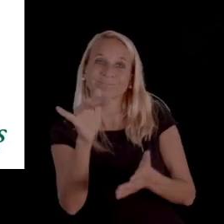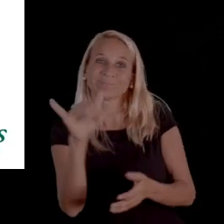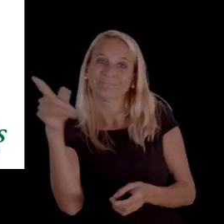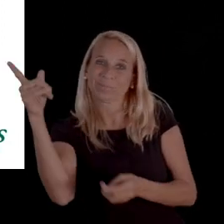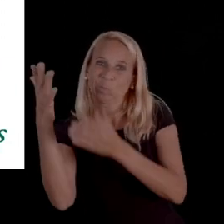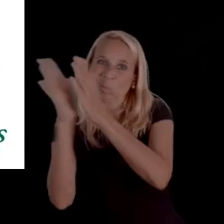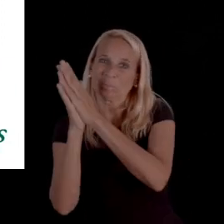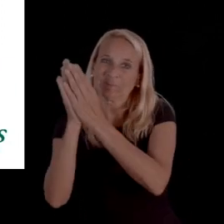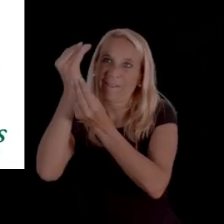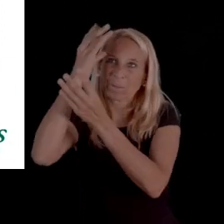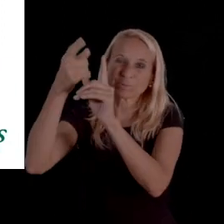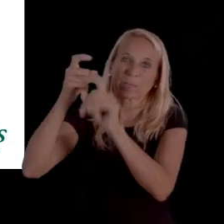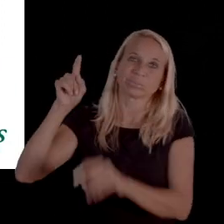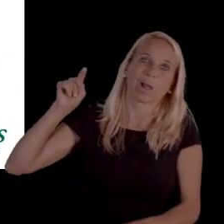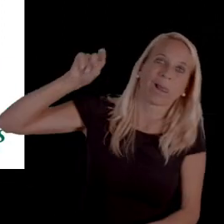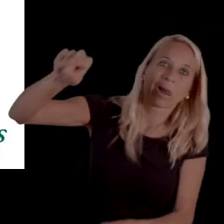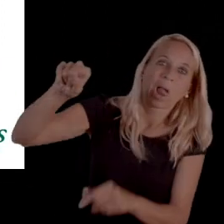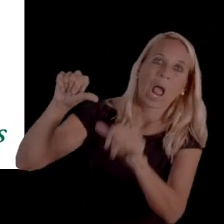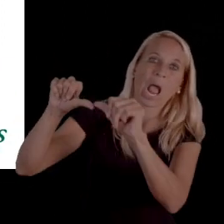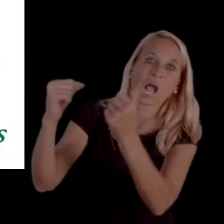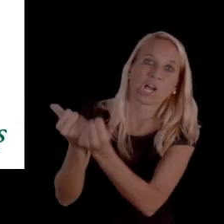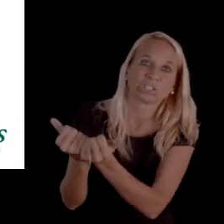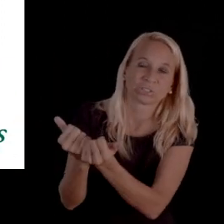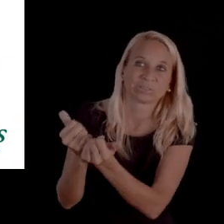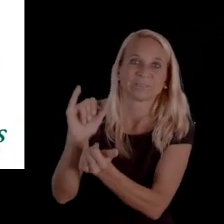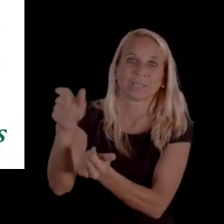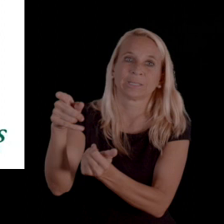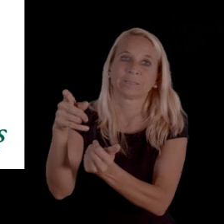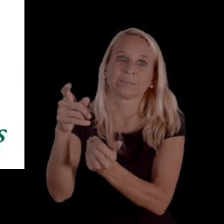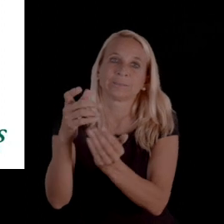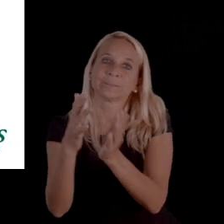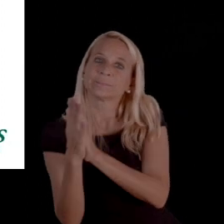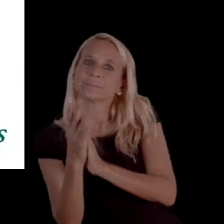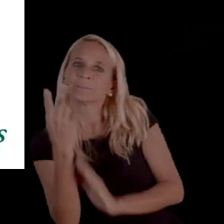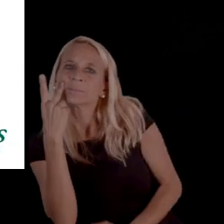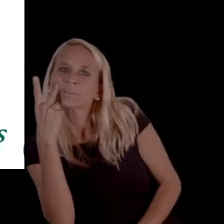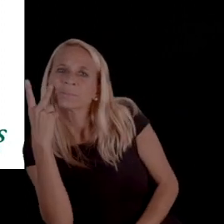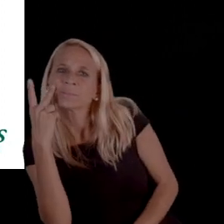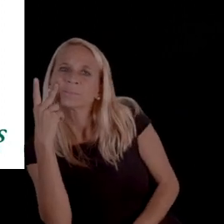if they've requested that information from the agency that requested on your behalf